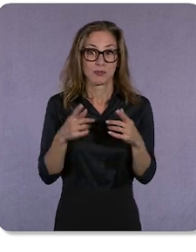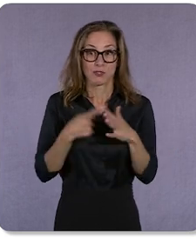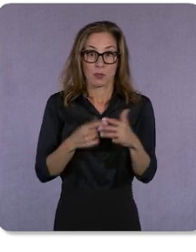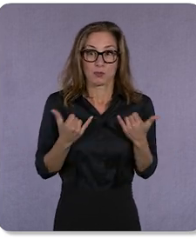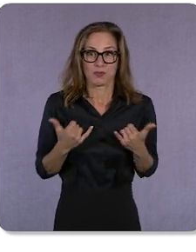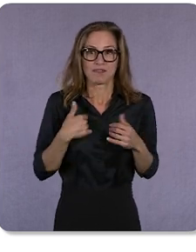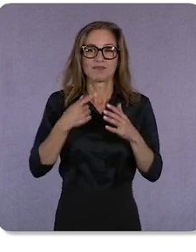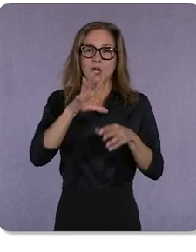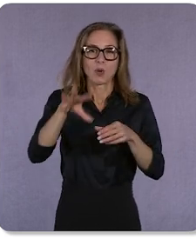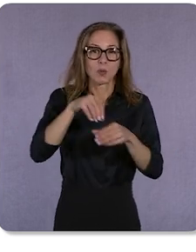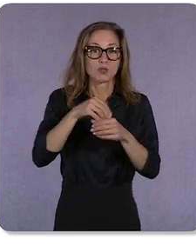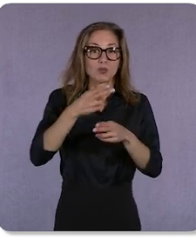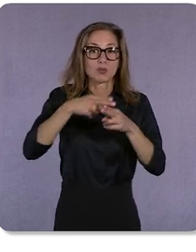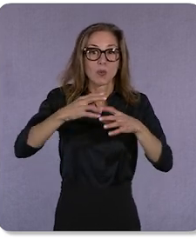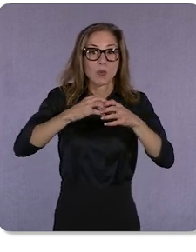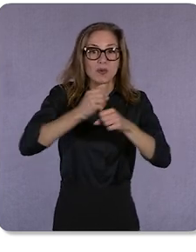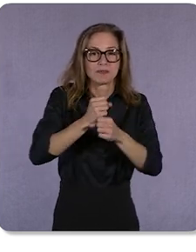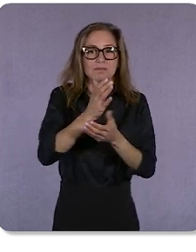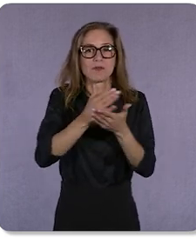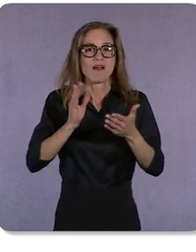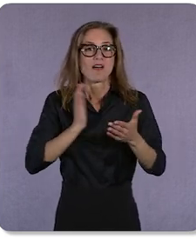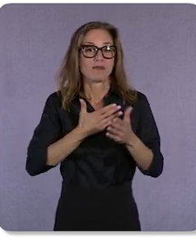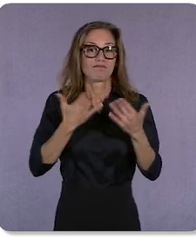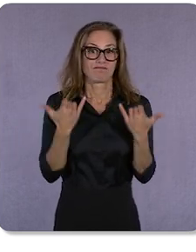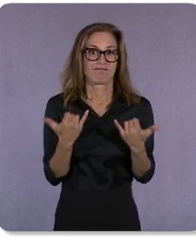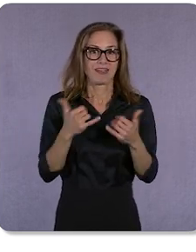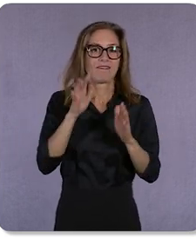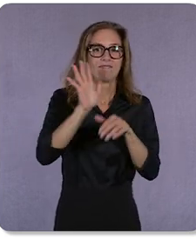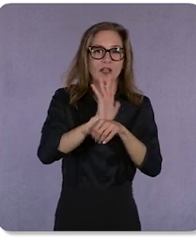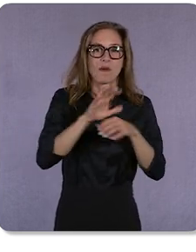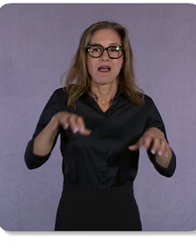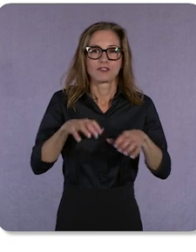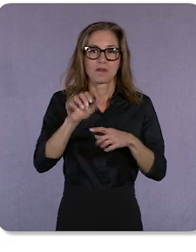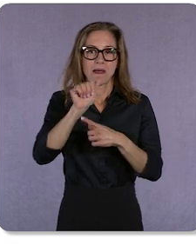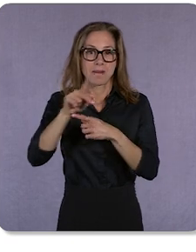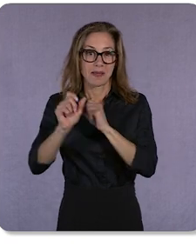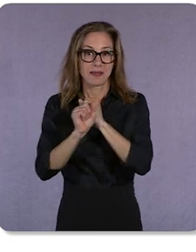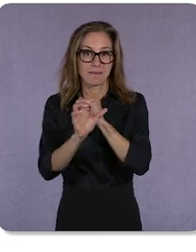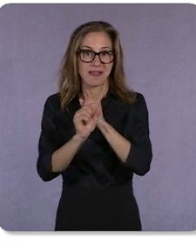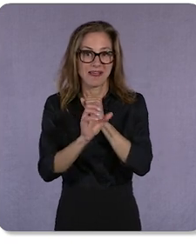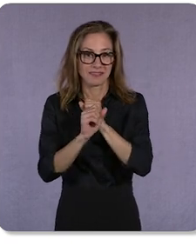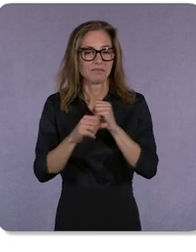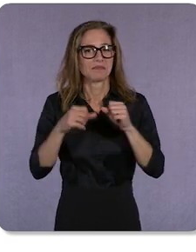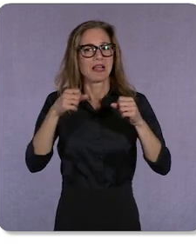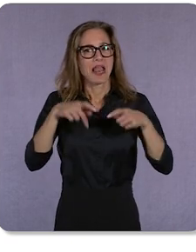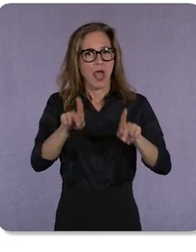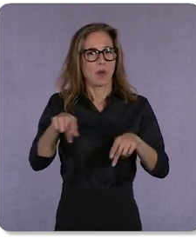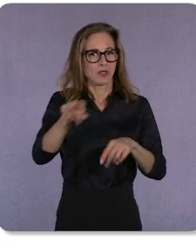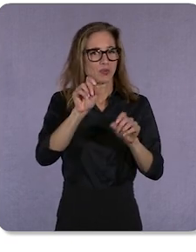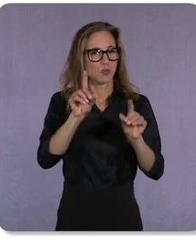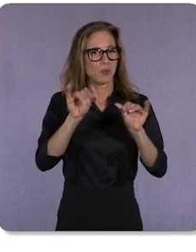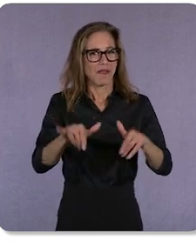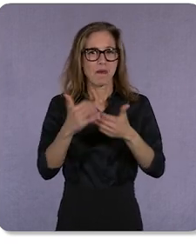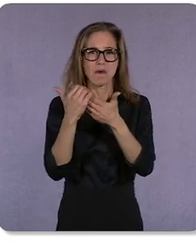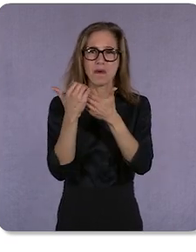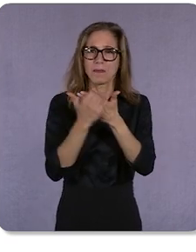our existing Video Action and App campaigns. And we’ll enable you to run on Shorts automatically. As we continue to launch